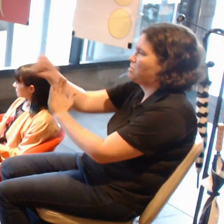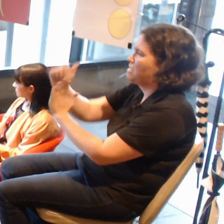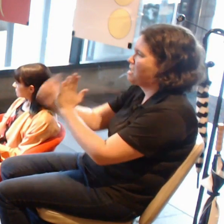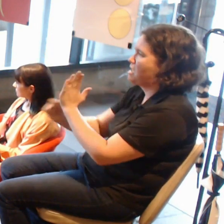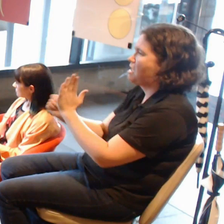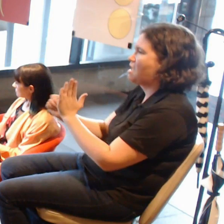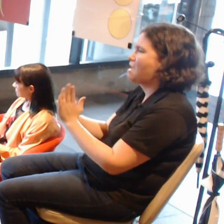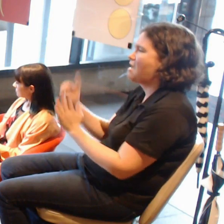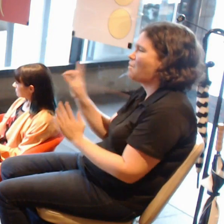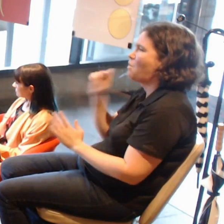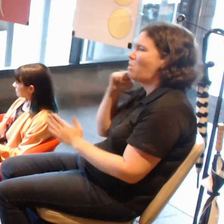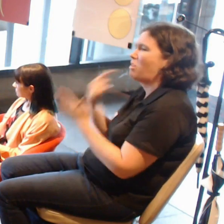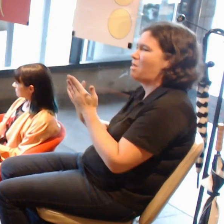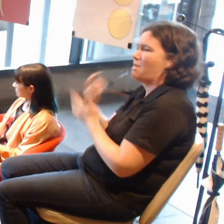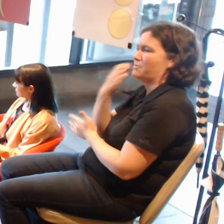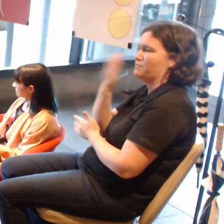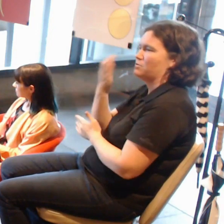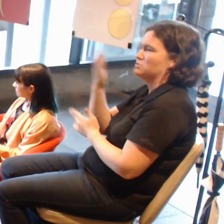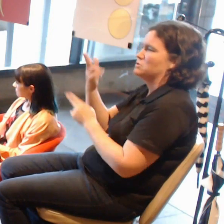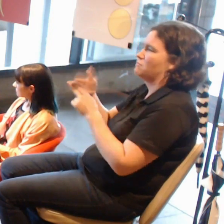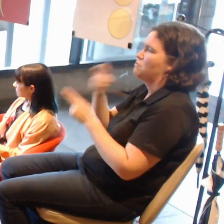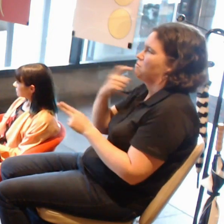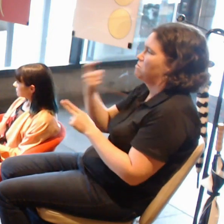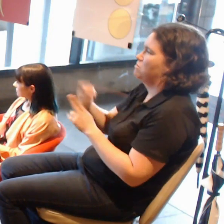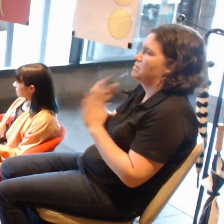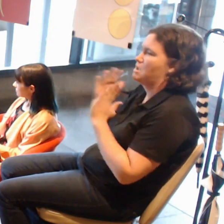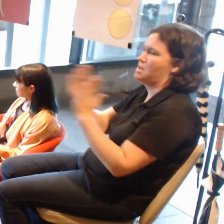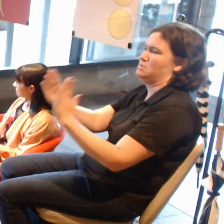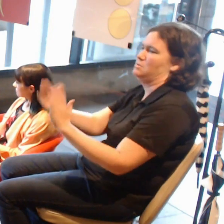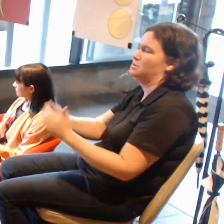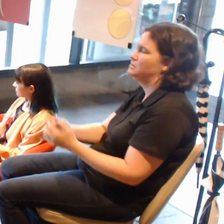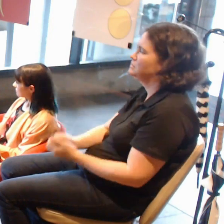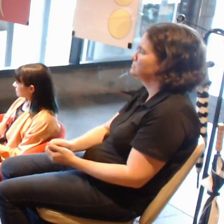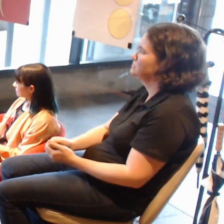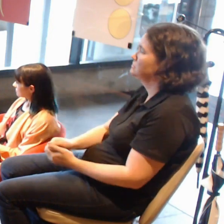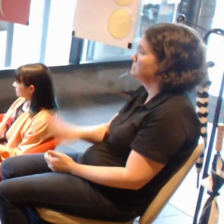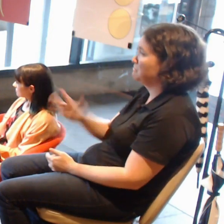Is it something where you will eventually have a curator of digital art?